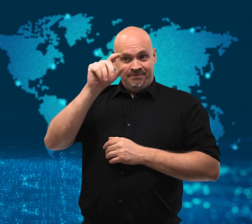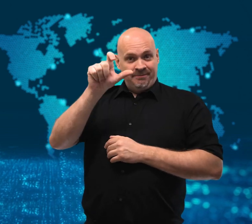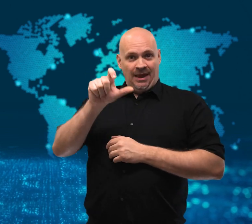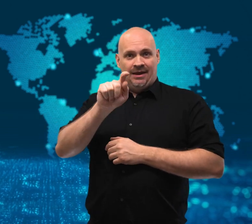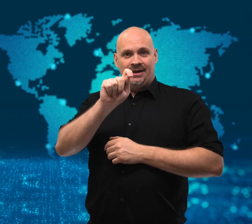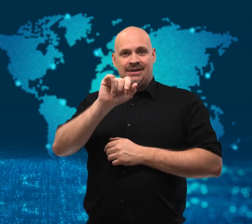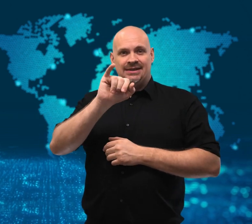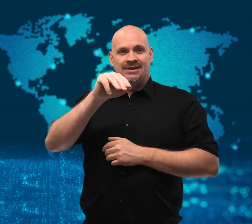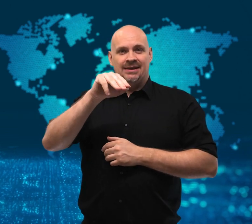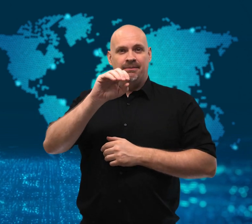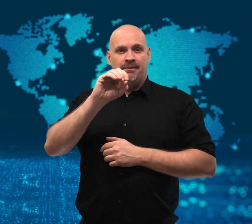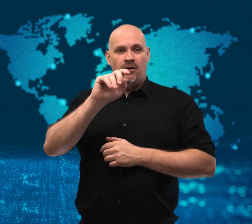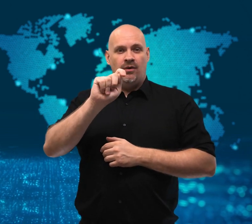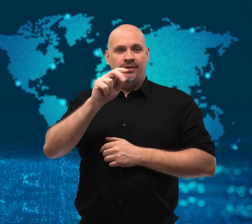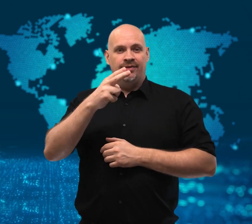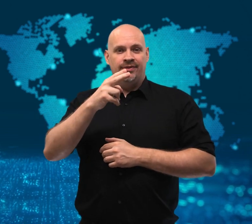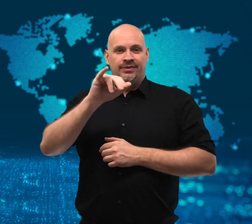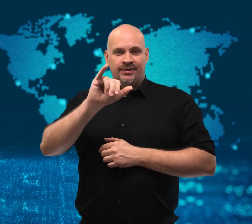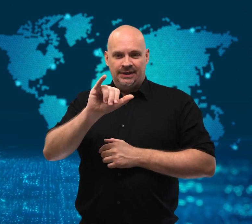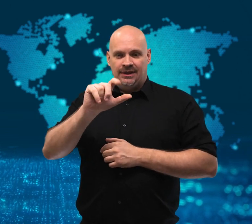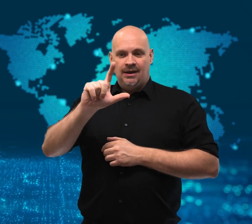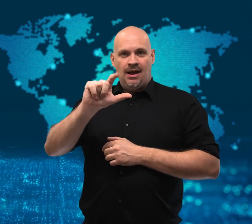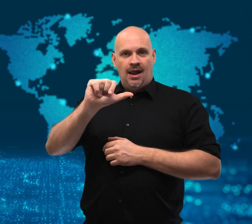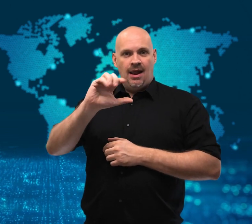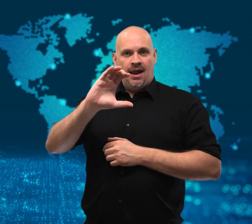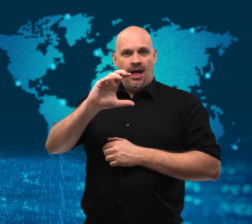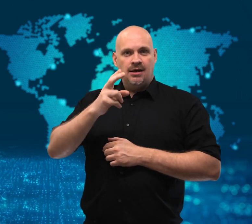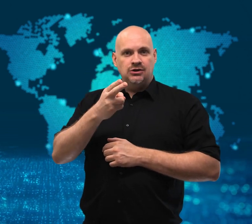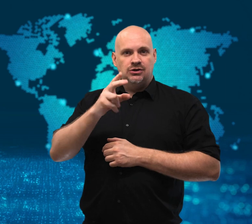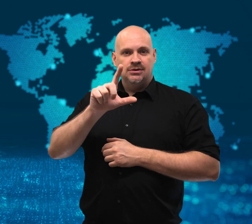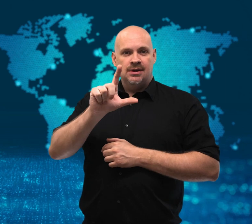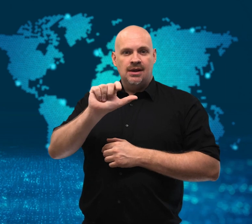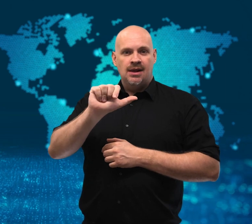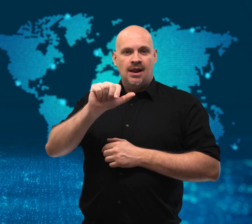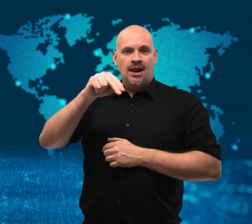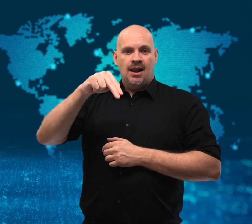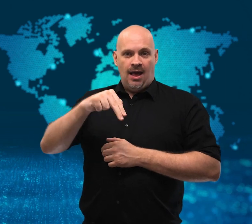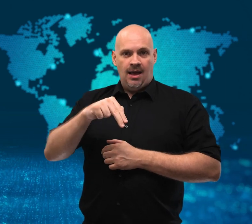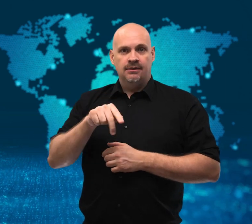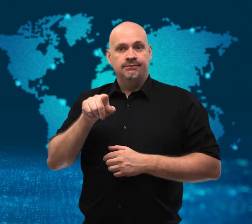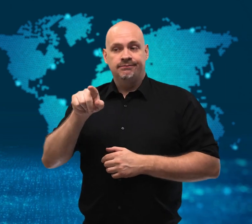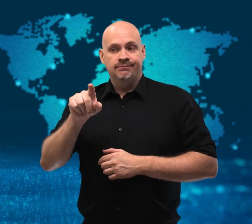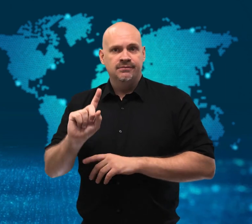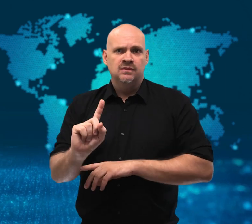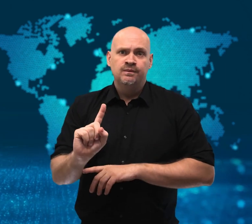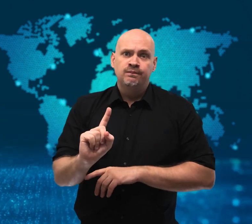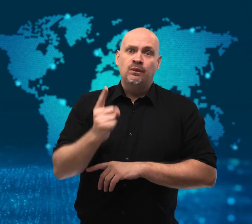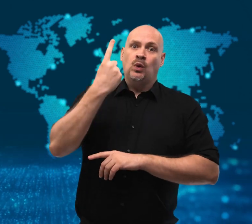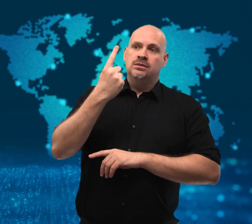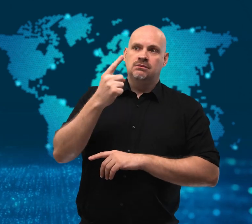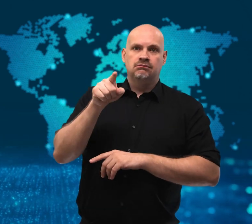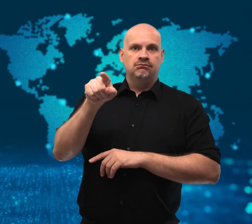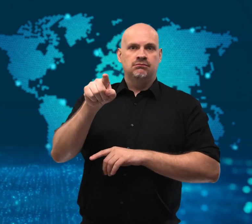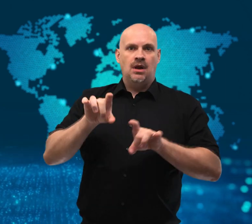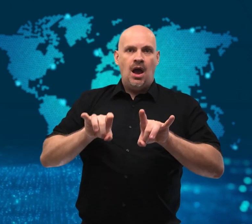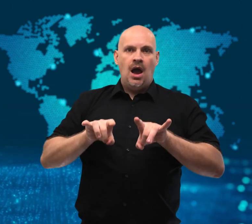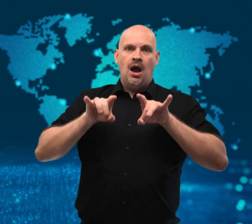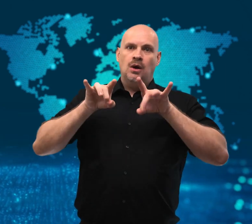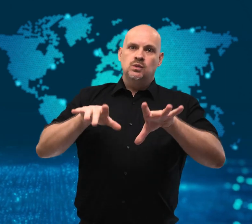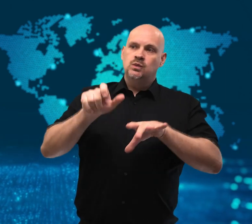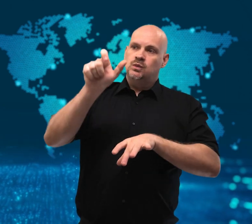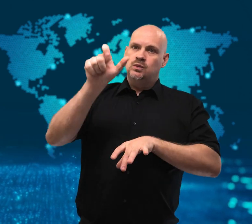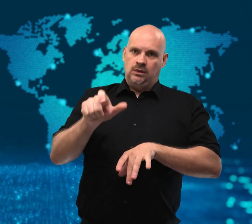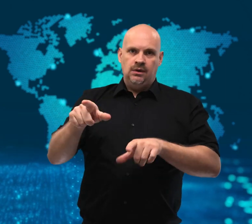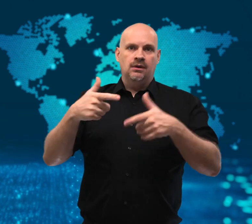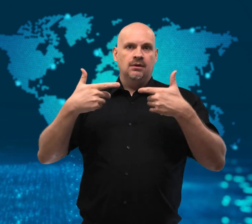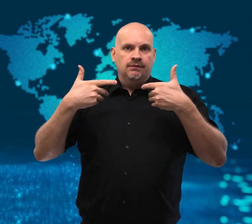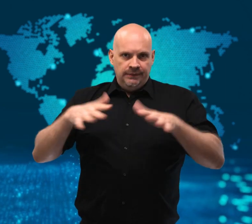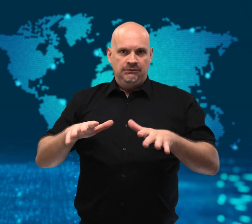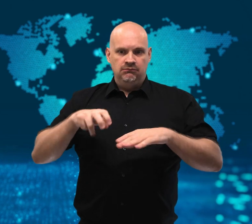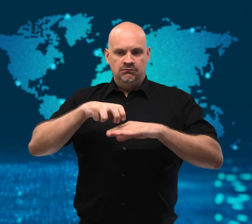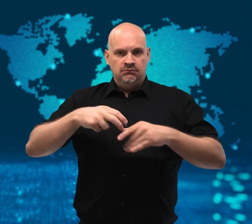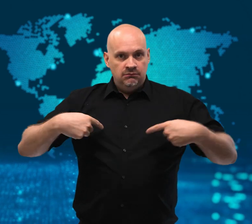Timothy Lachlan is the first Australian to land such a flip,